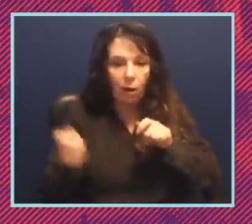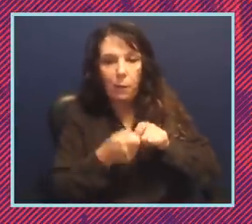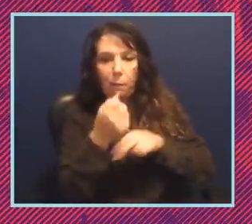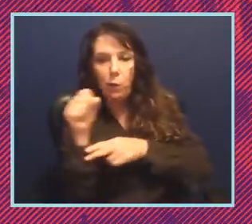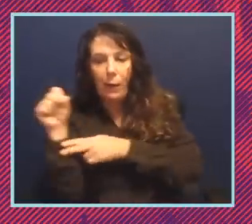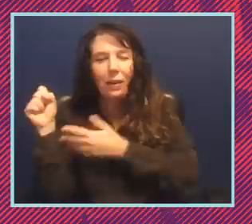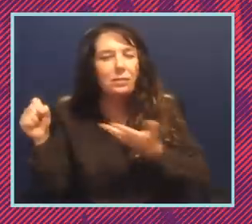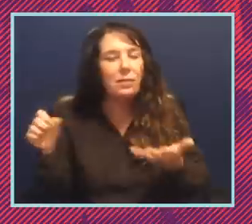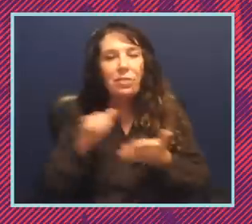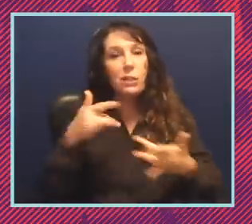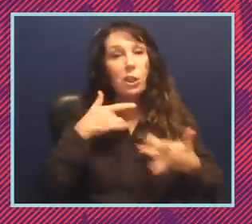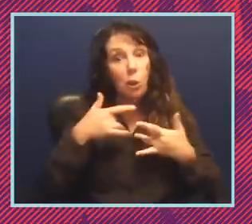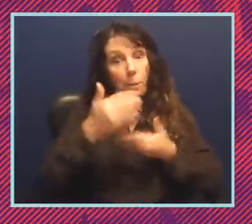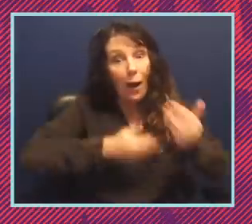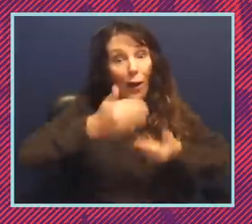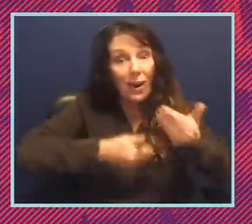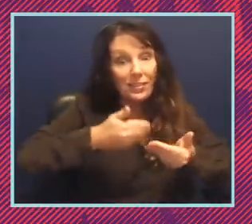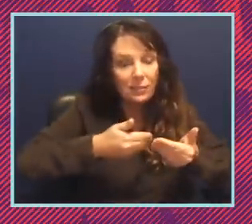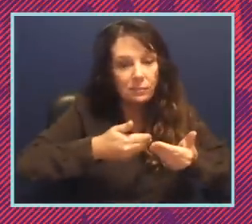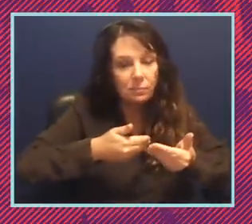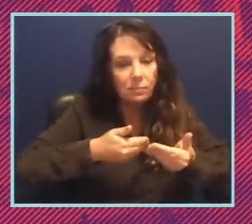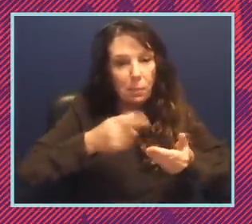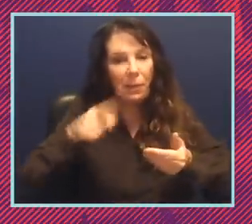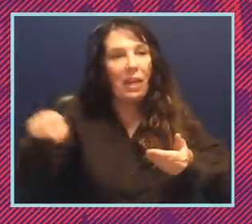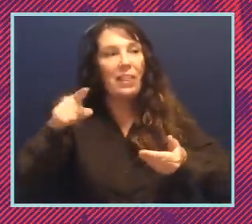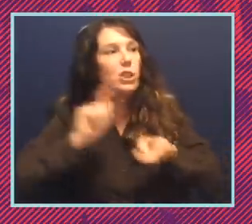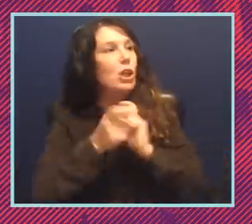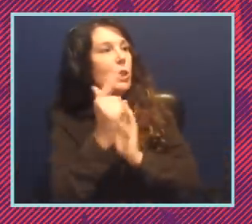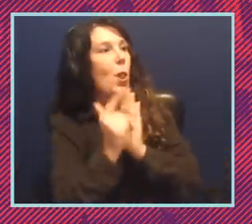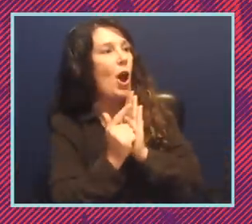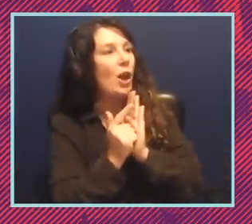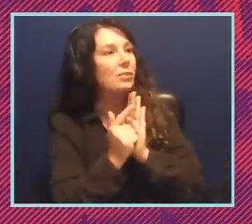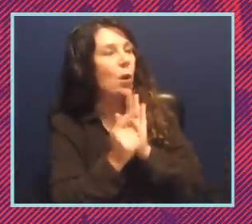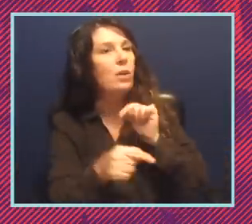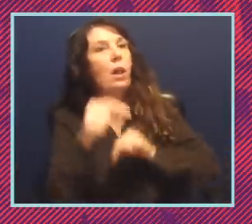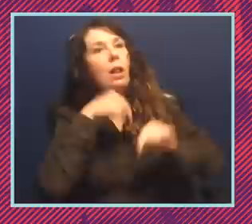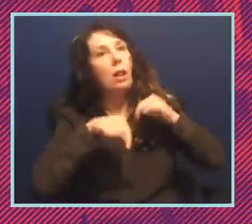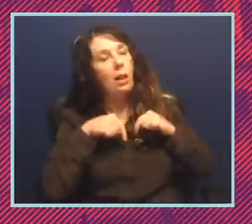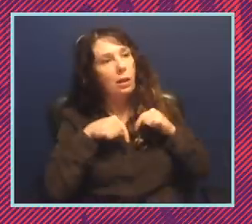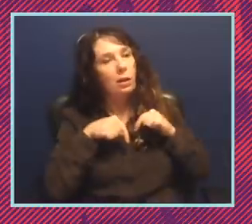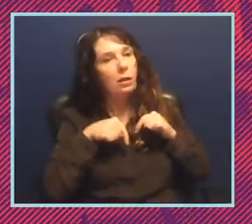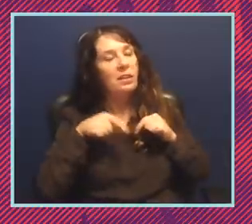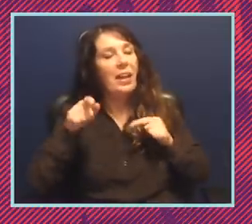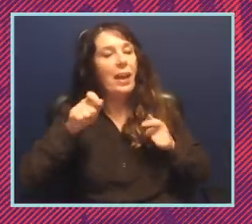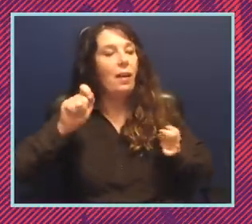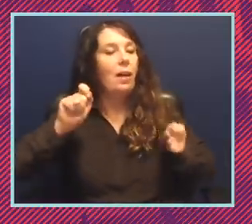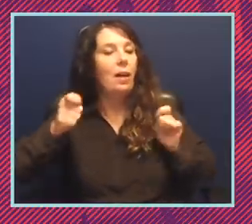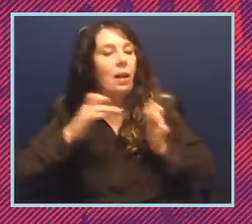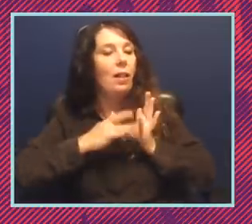that we make progress but they but they change the laws they they they maneuver to try to again